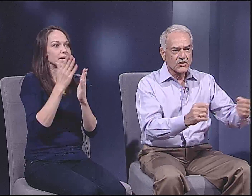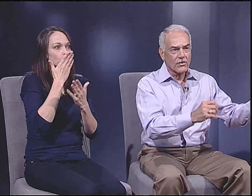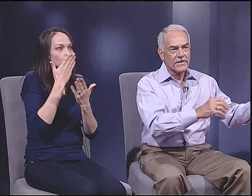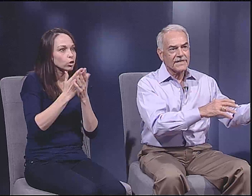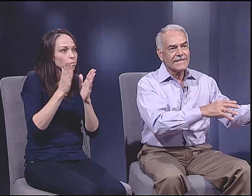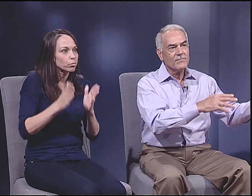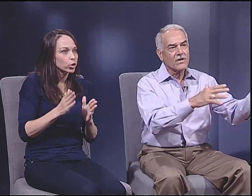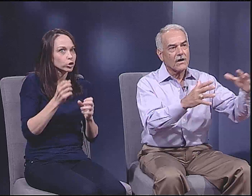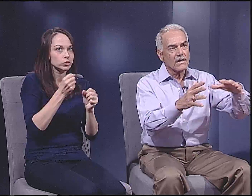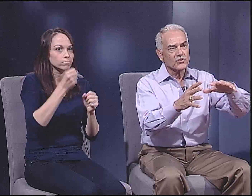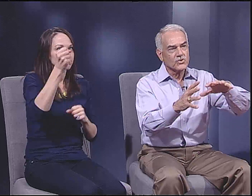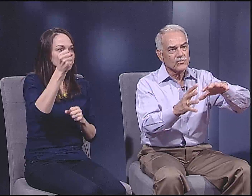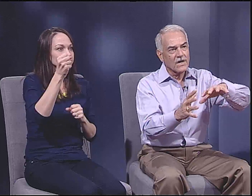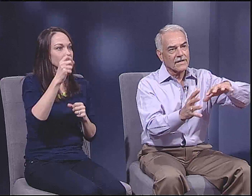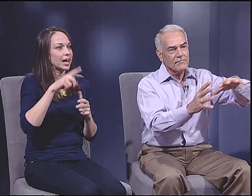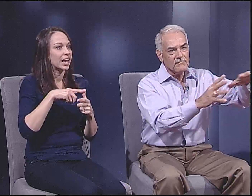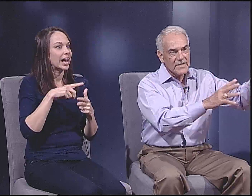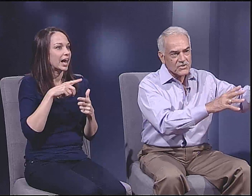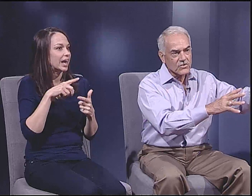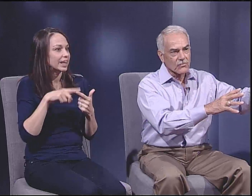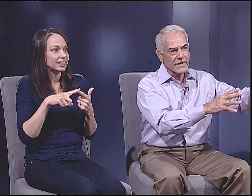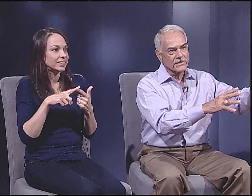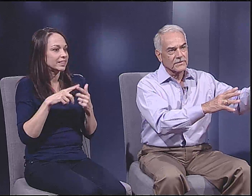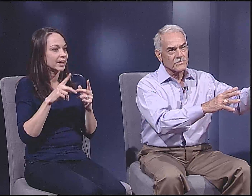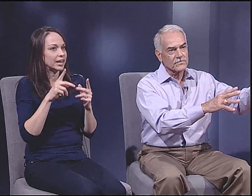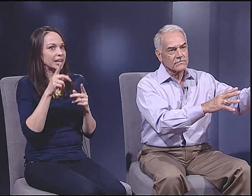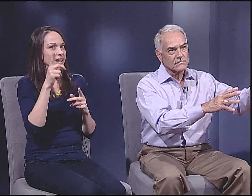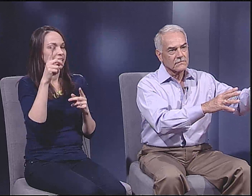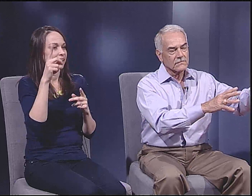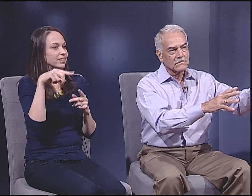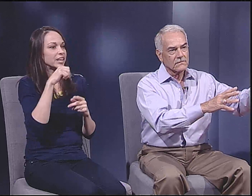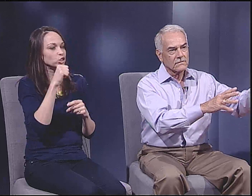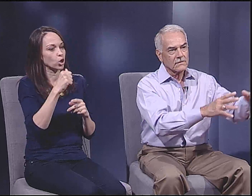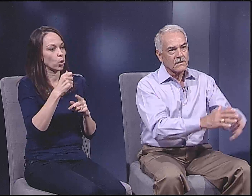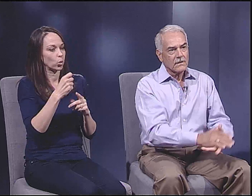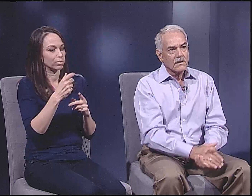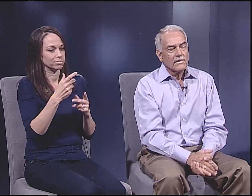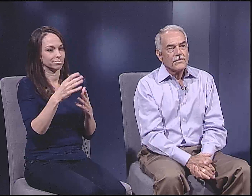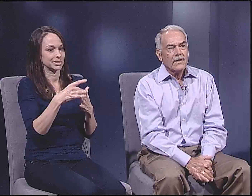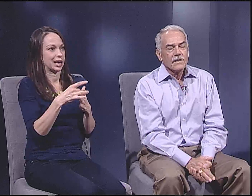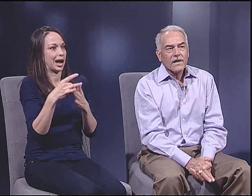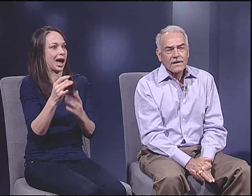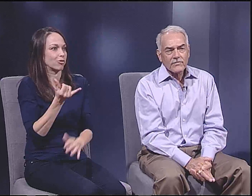So that we elect a good person, and so that demigods do not misdirect us.